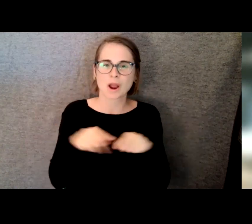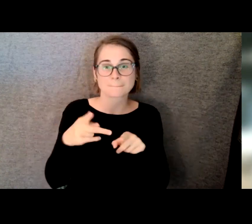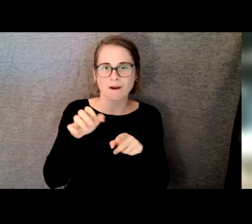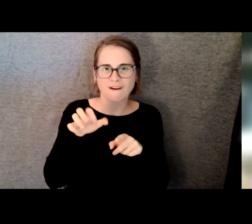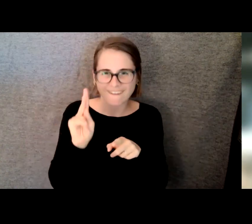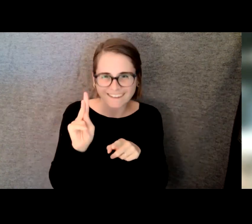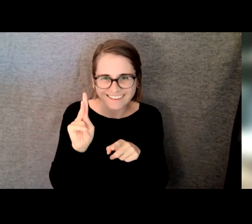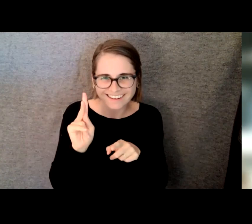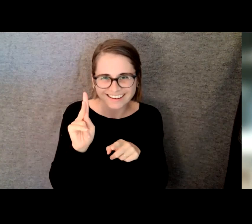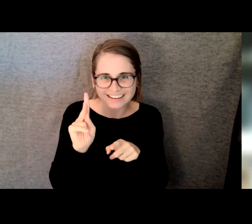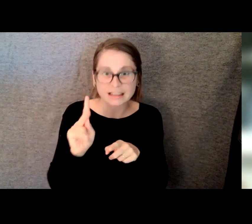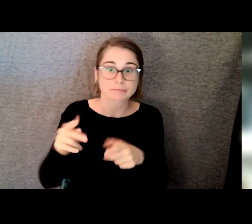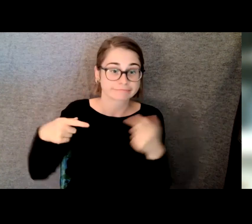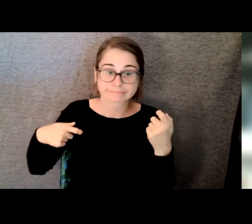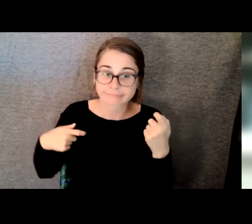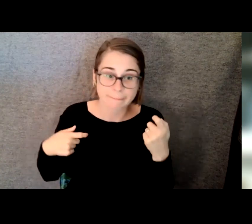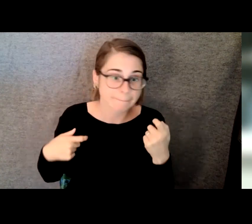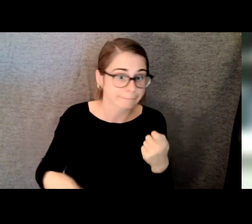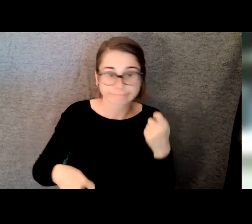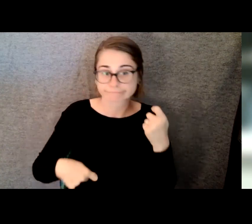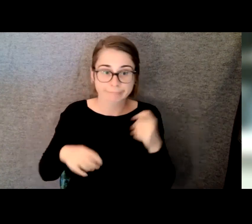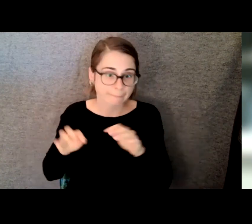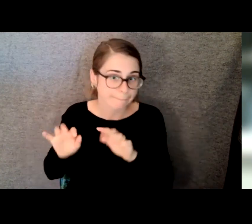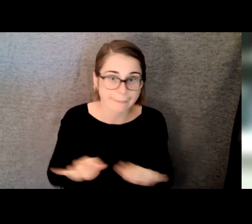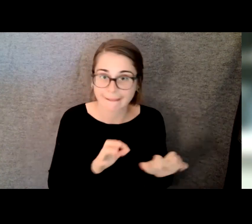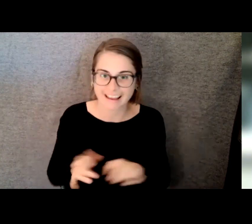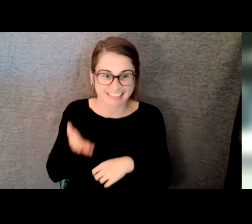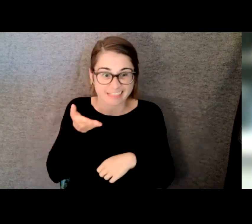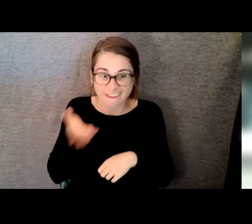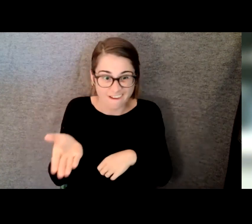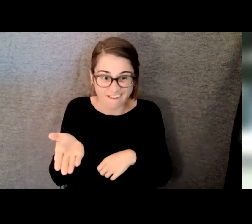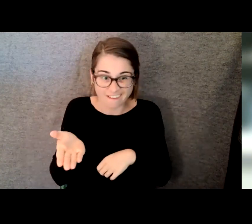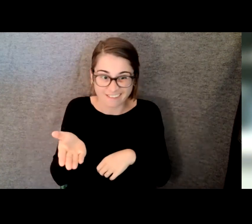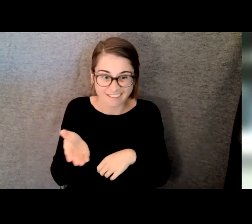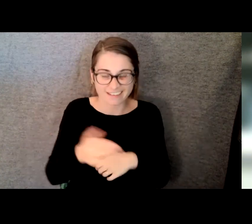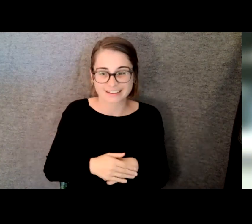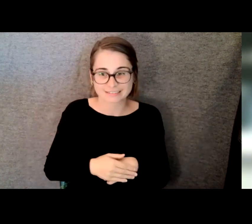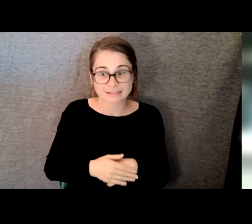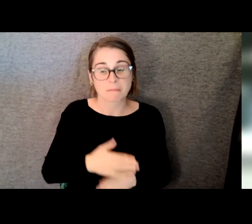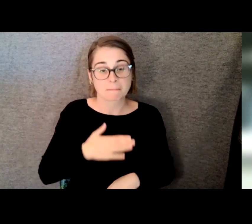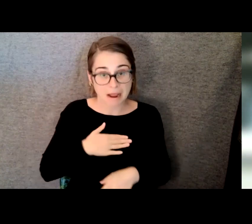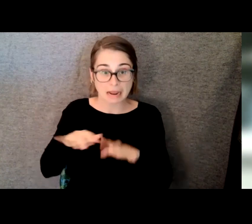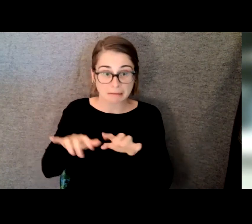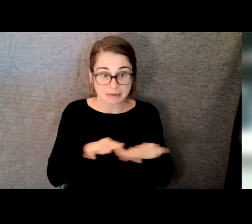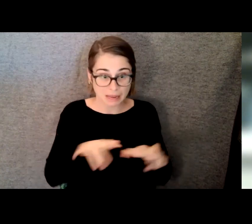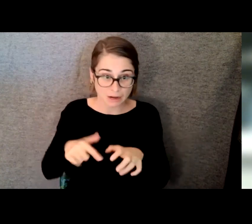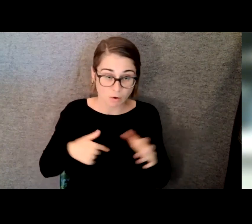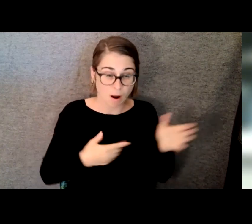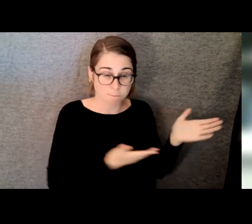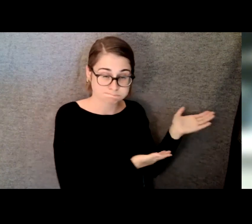like a 64 key acoustic. Weighed 250, 300 pounds. He brought out a modified drum kit with his